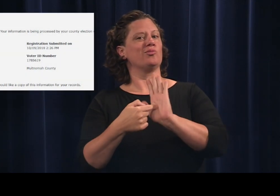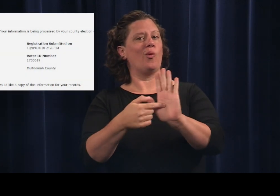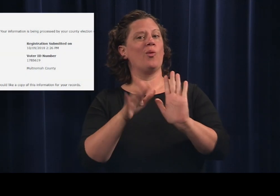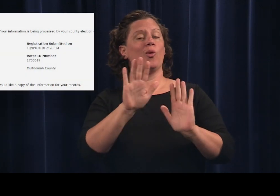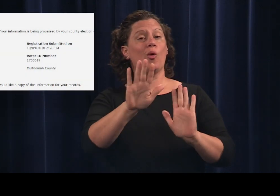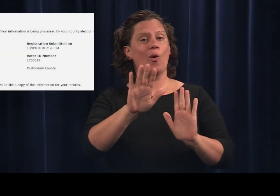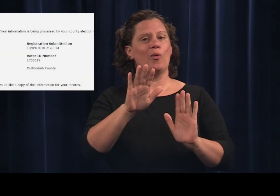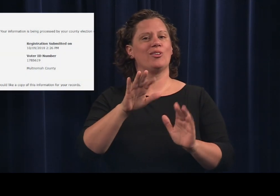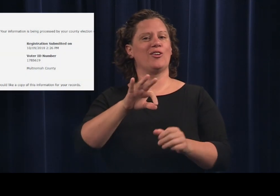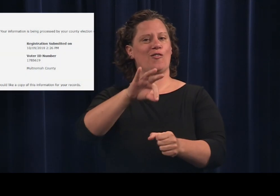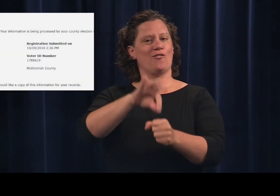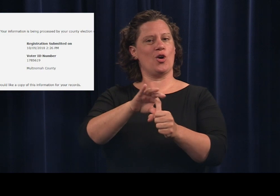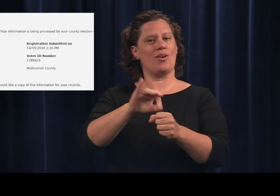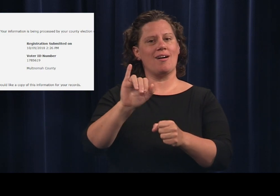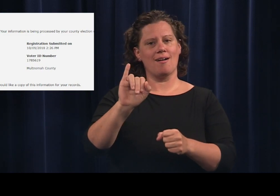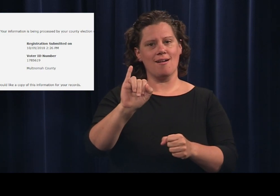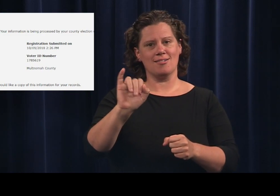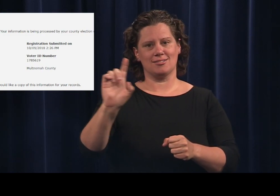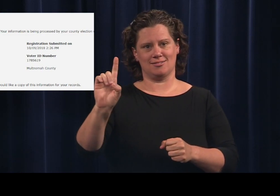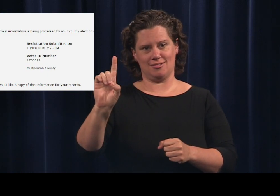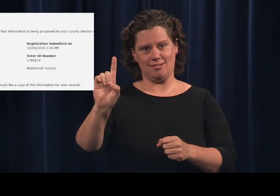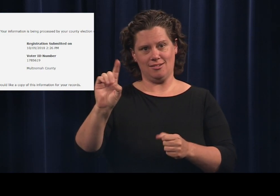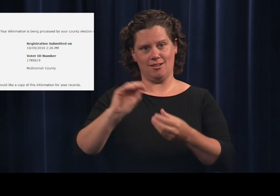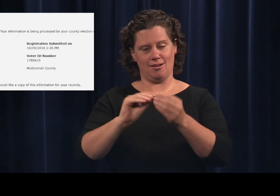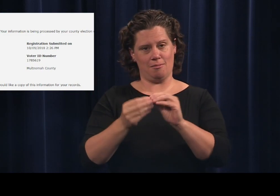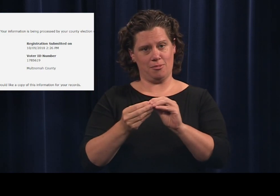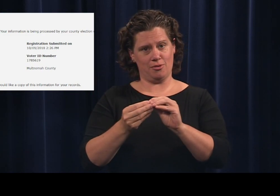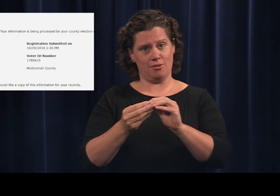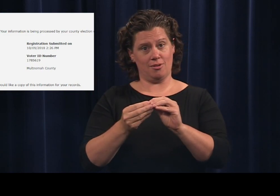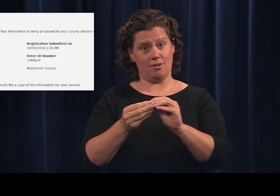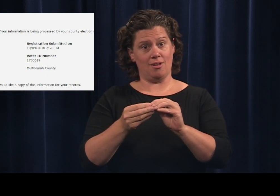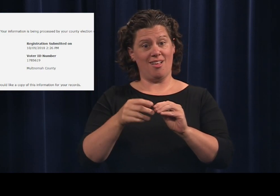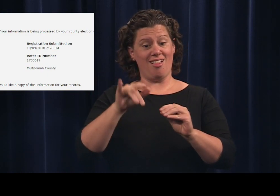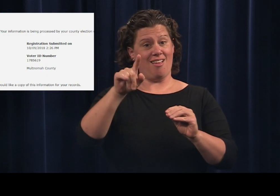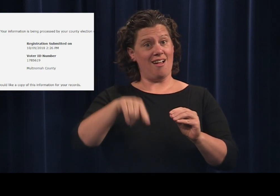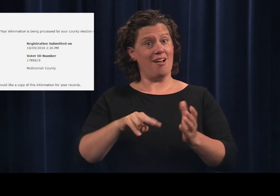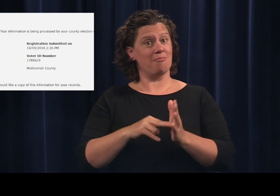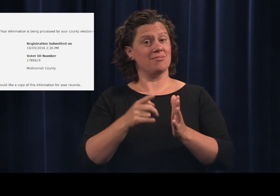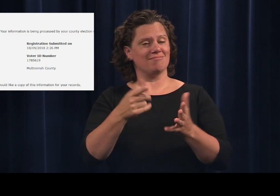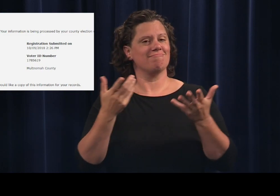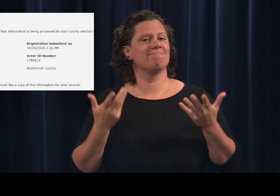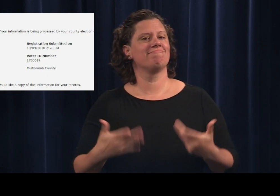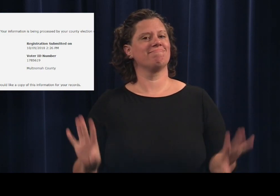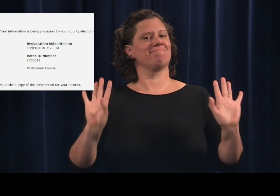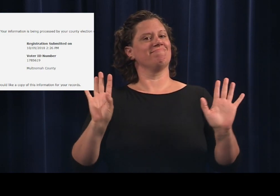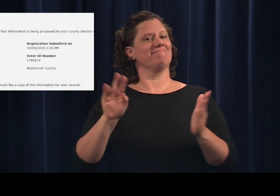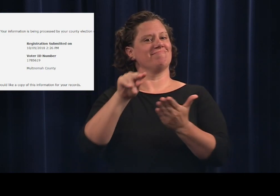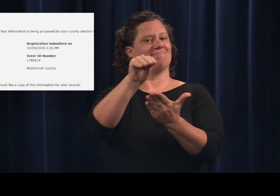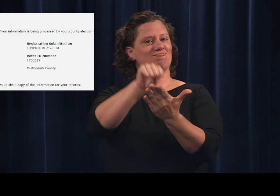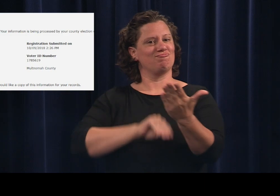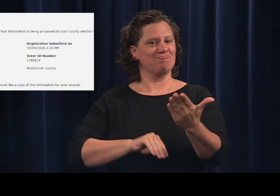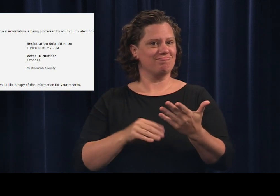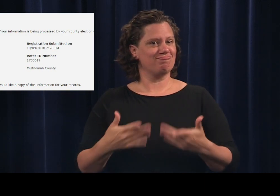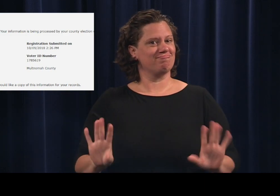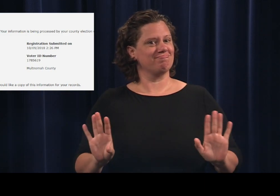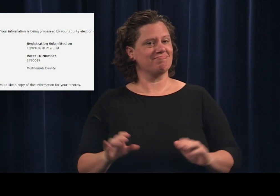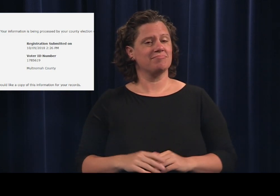where you will see your voter ID number. You have now completed the registration.